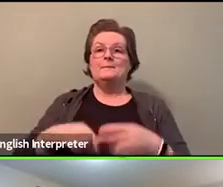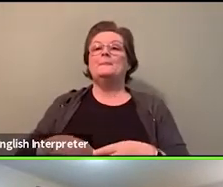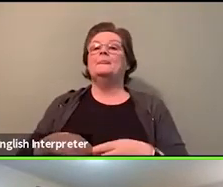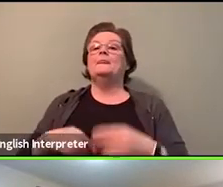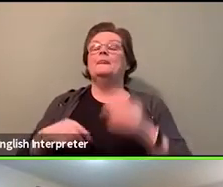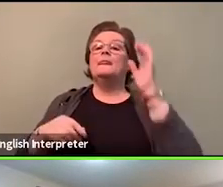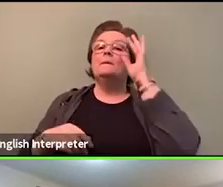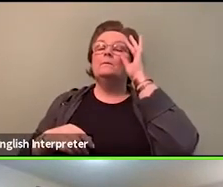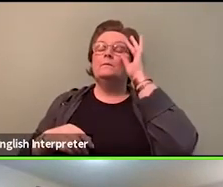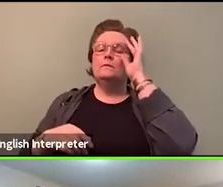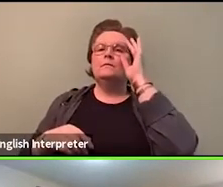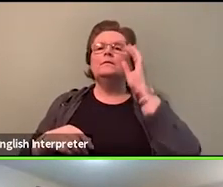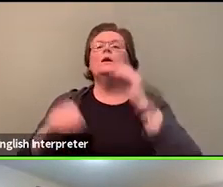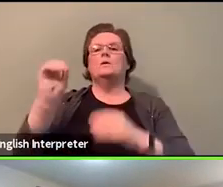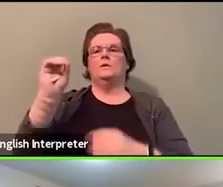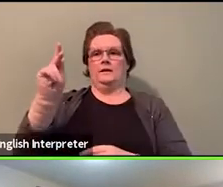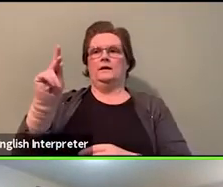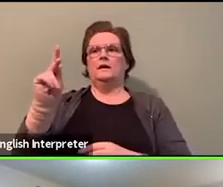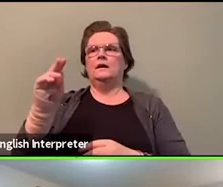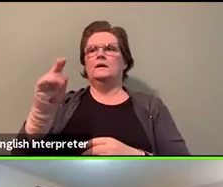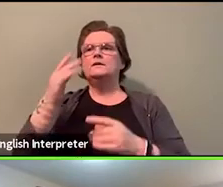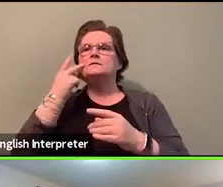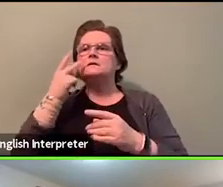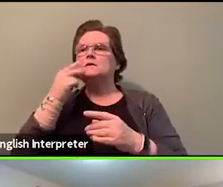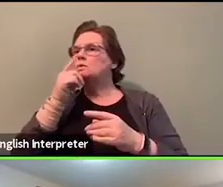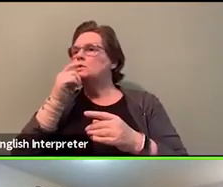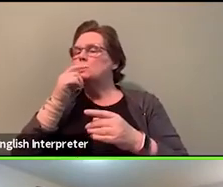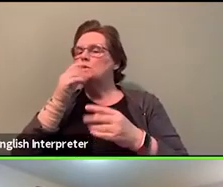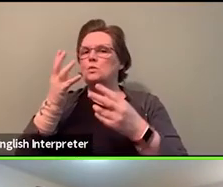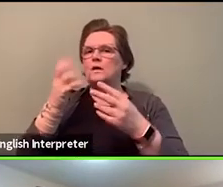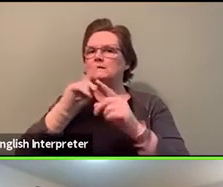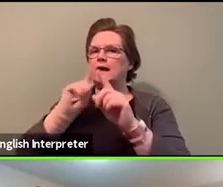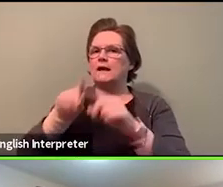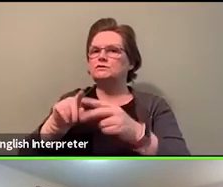And then I will check in with Dr. Andrews.